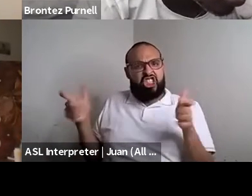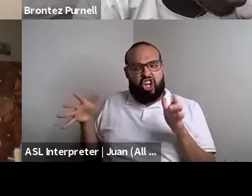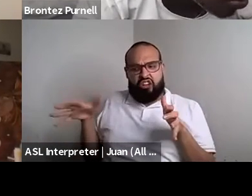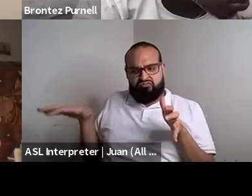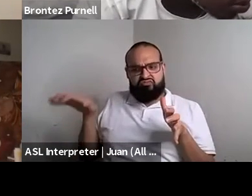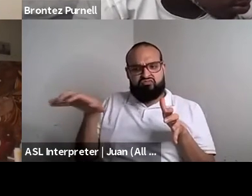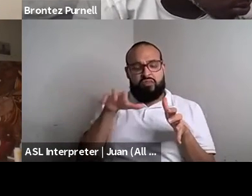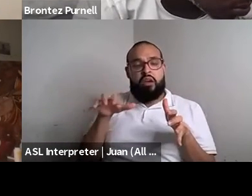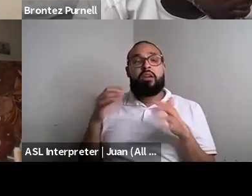Kenyon Farrow (he/him/his): tying it to